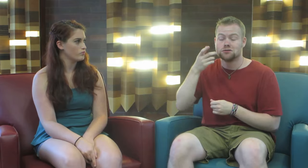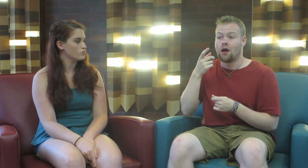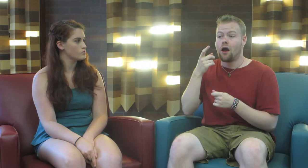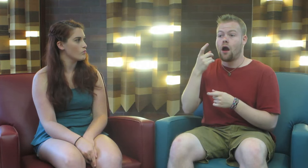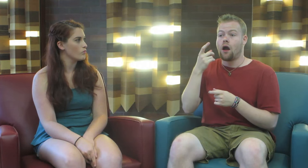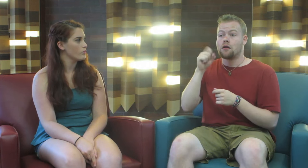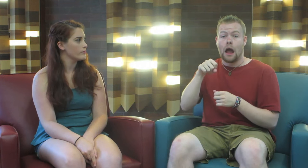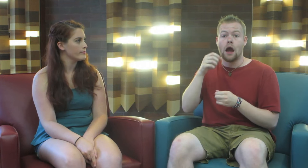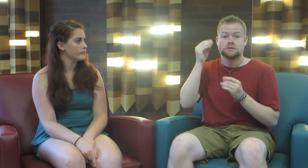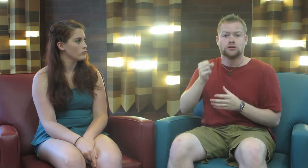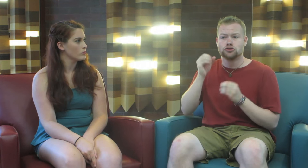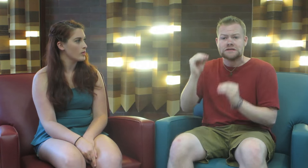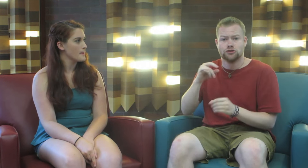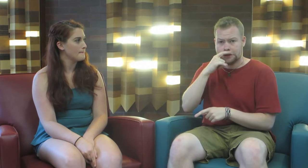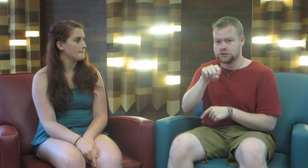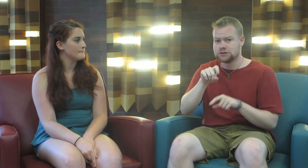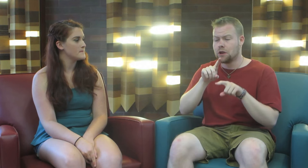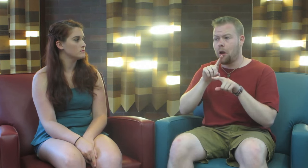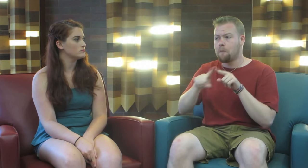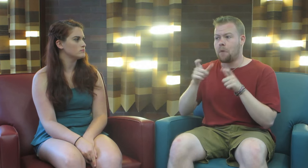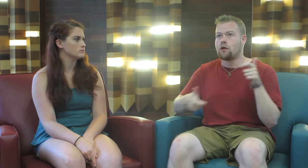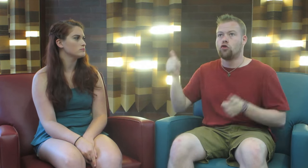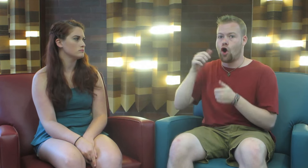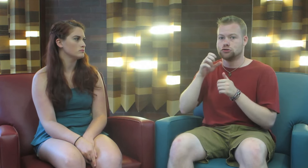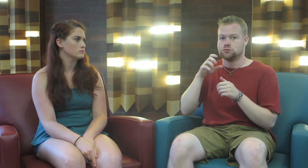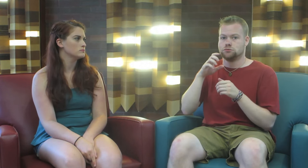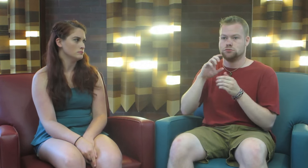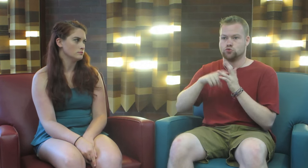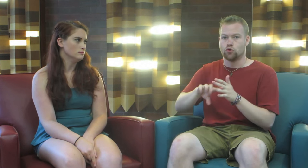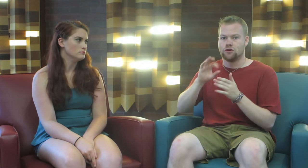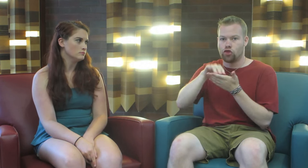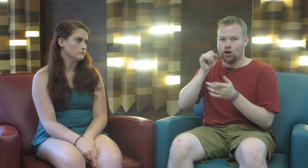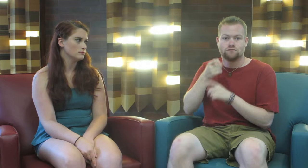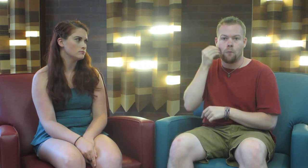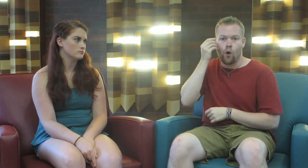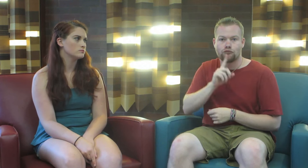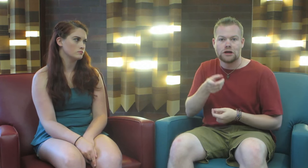Yeah, teachers teach kids, yes. But the largest source of learning is from home, really.